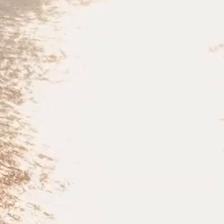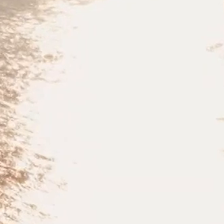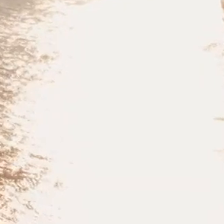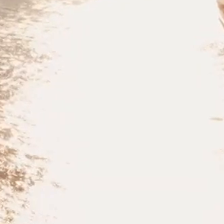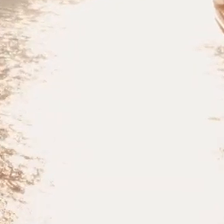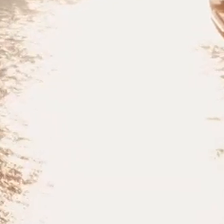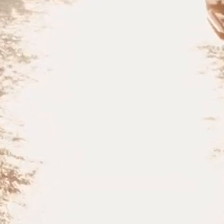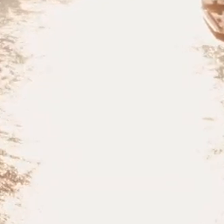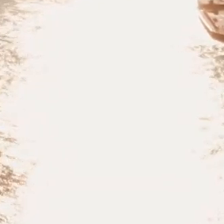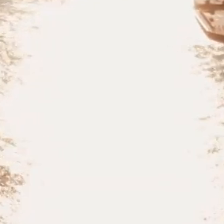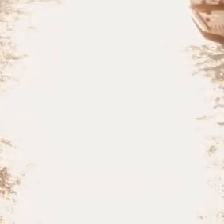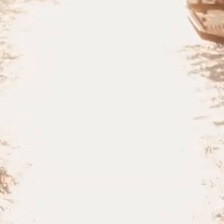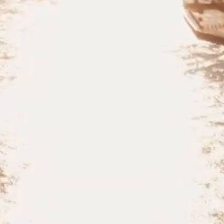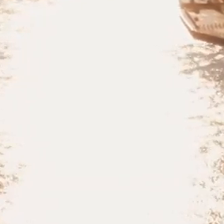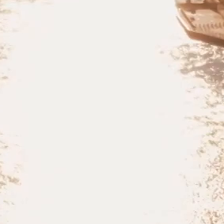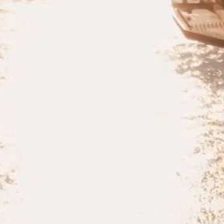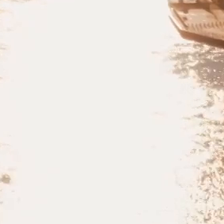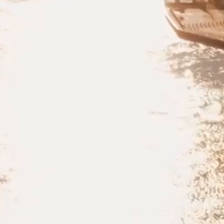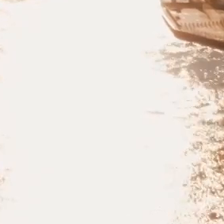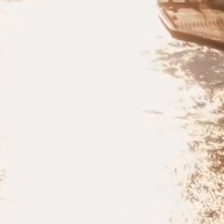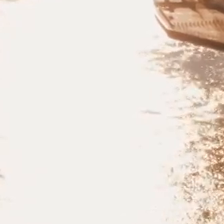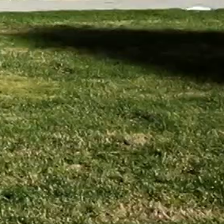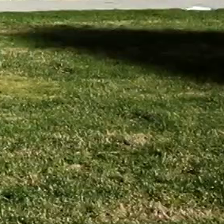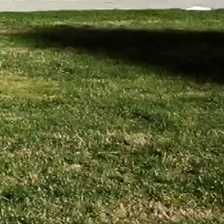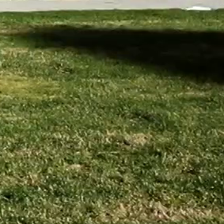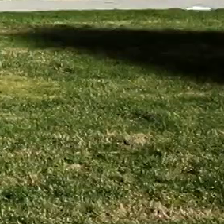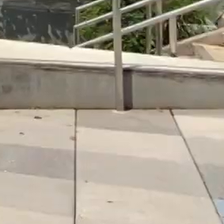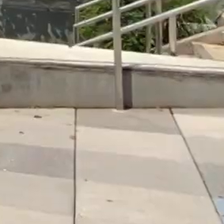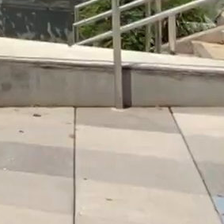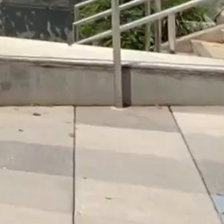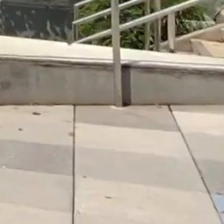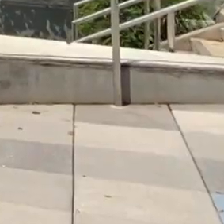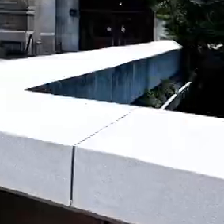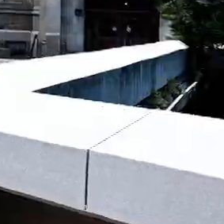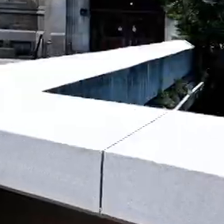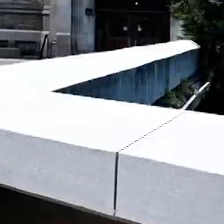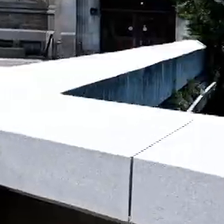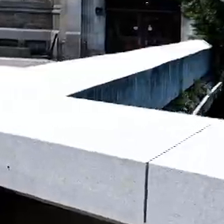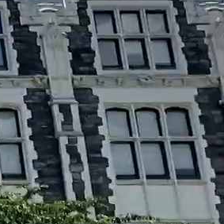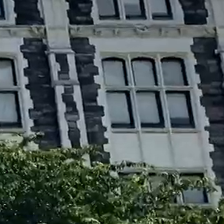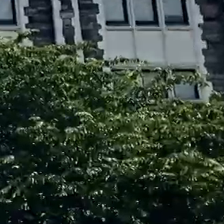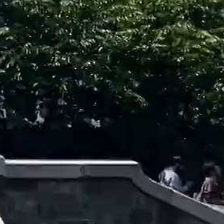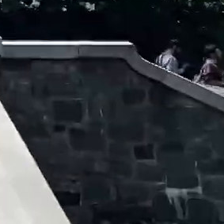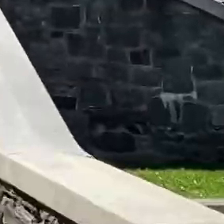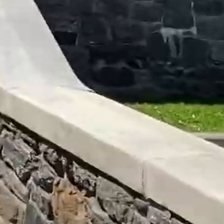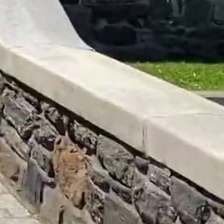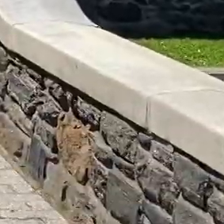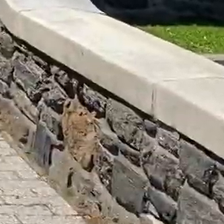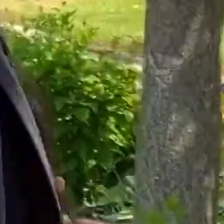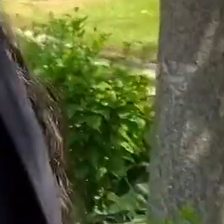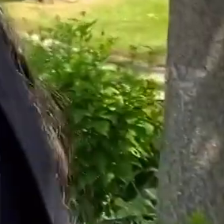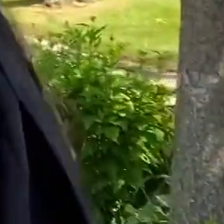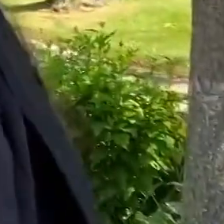So we decided to reimagine what it means to put students at the center of everything.